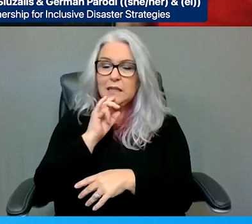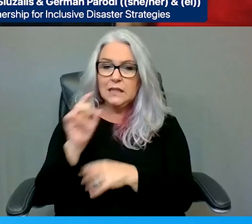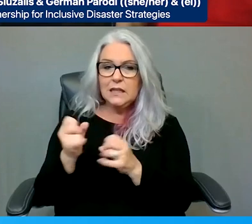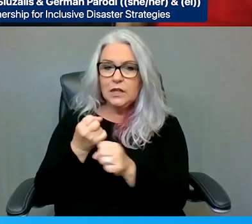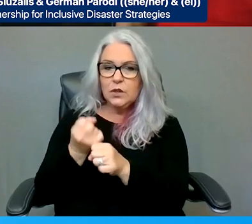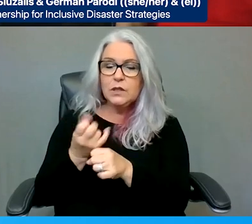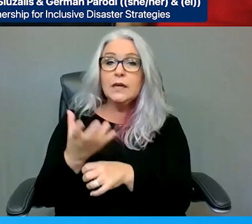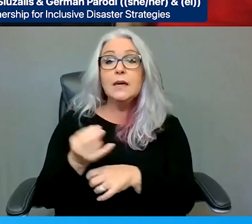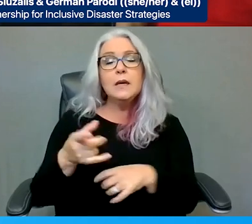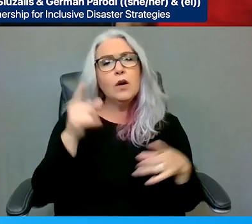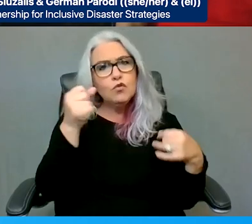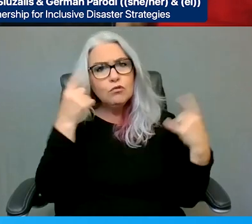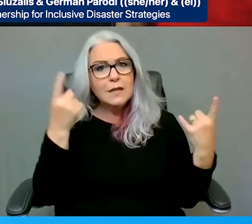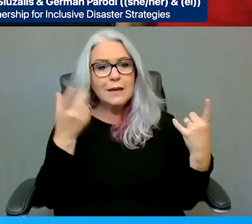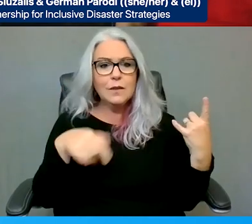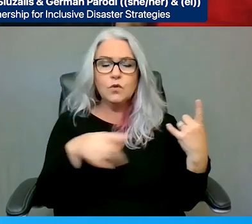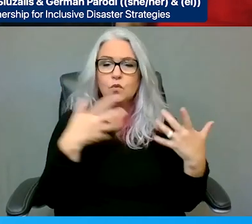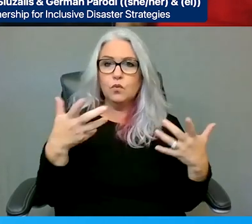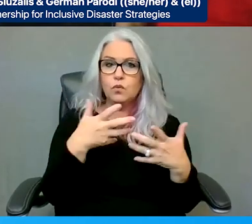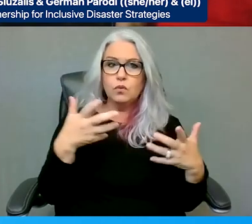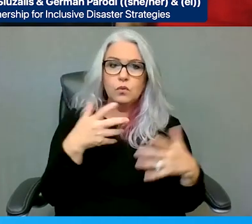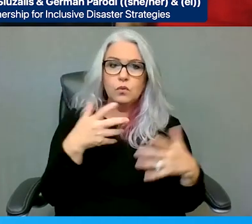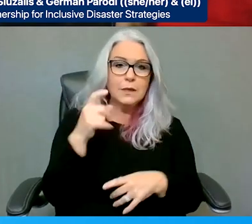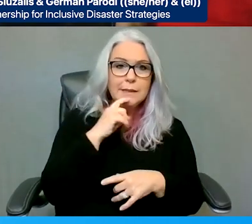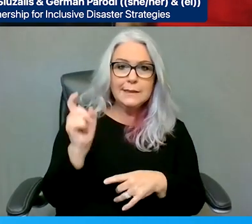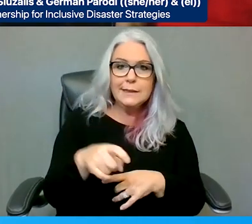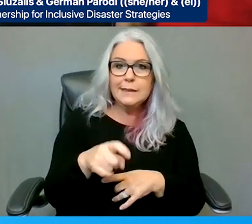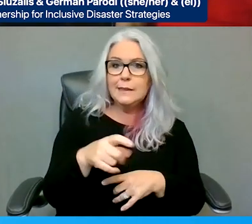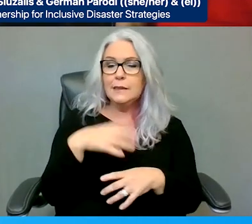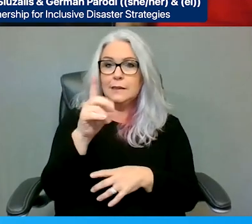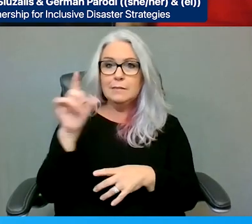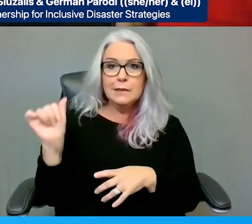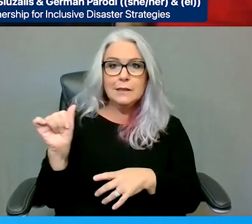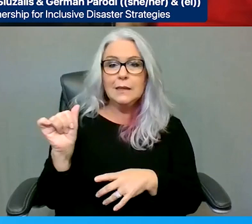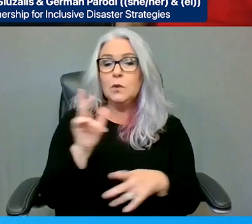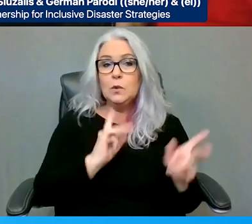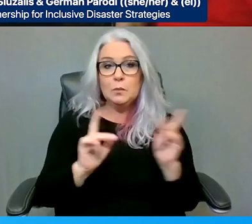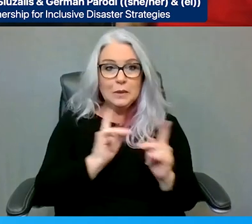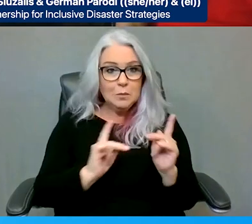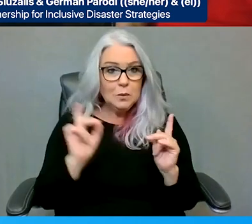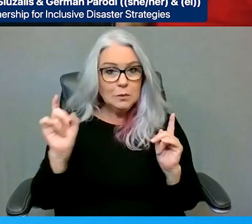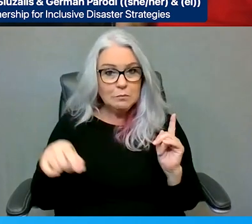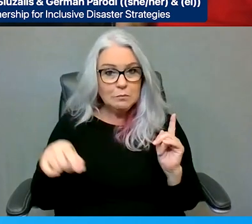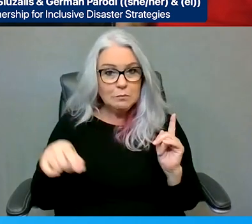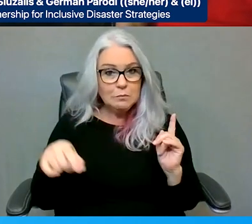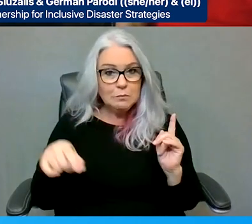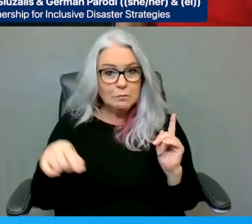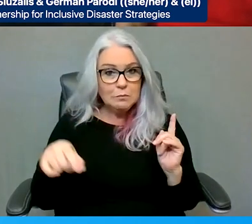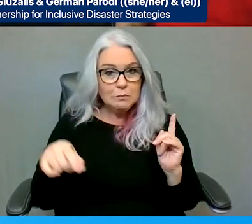need that, you know, disabilitied people need to fight for our rights. That led